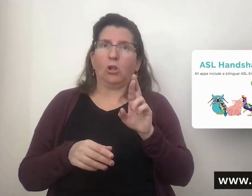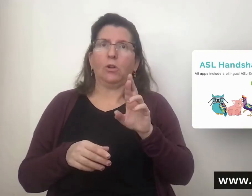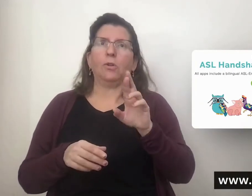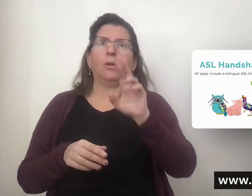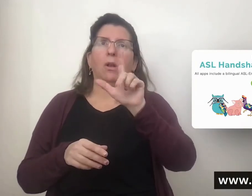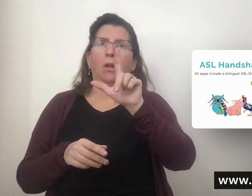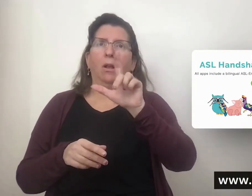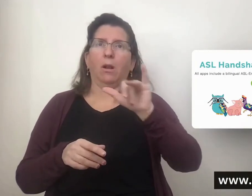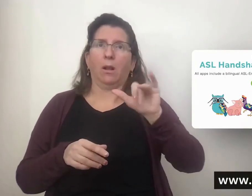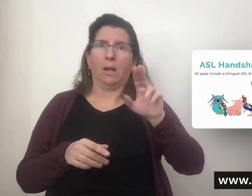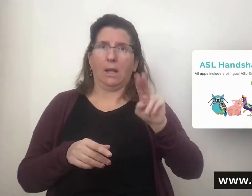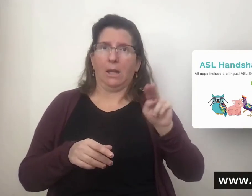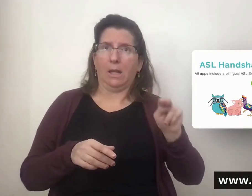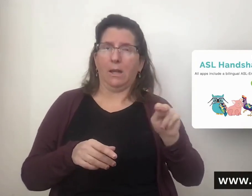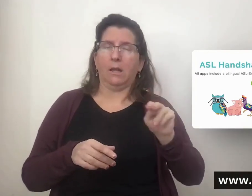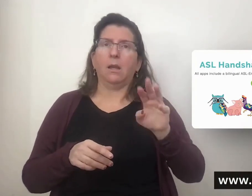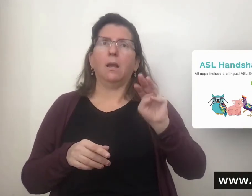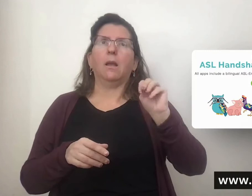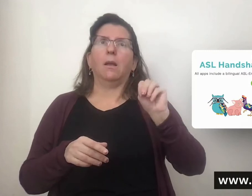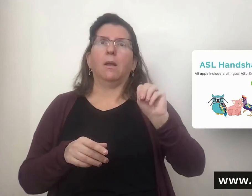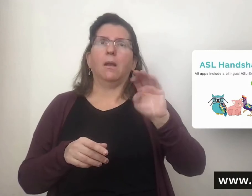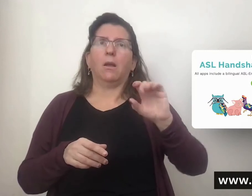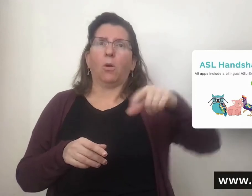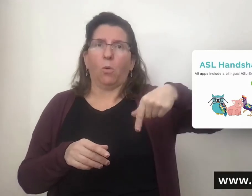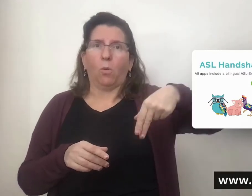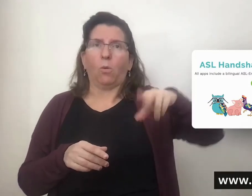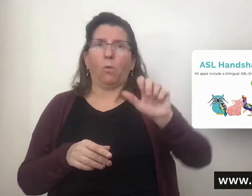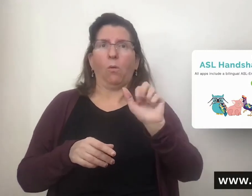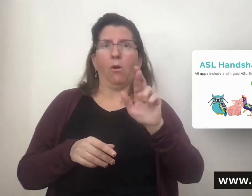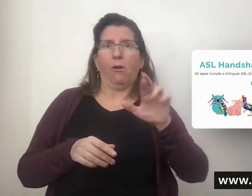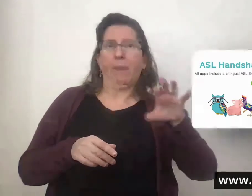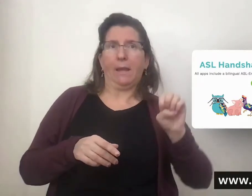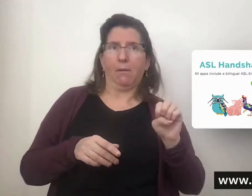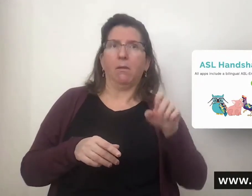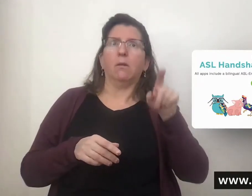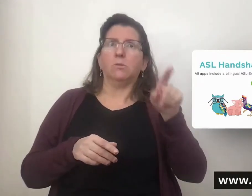Dr. Lynn McQuarrie.